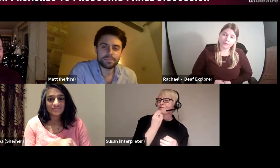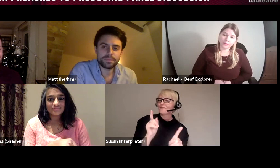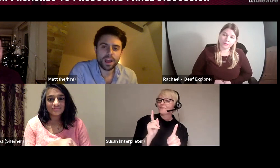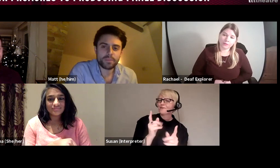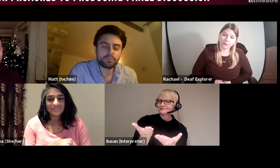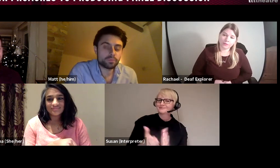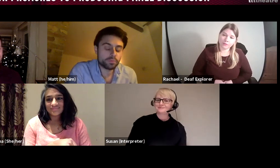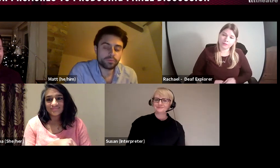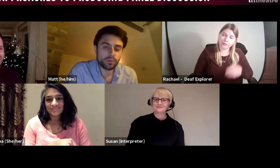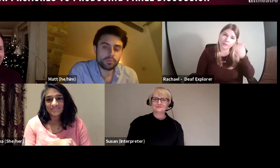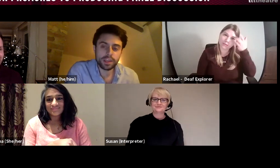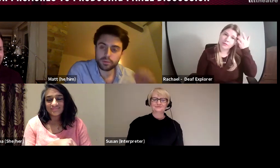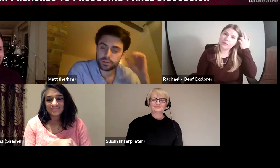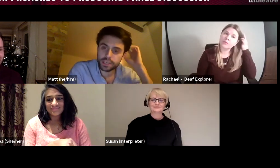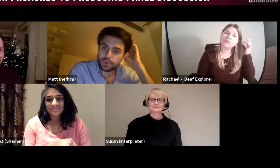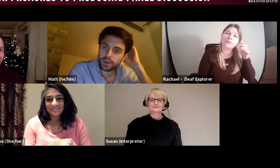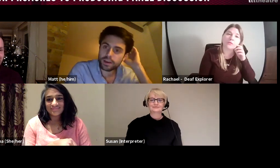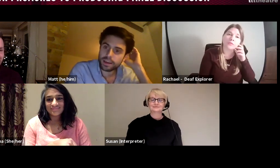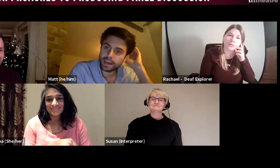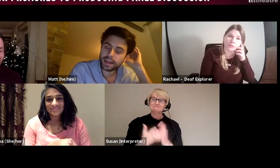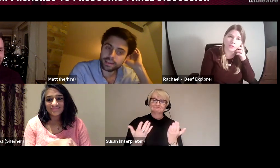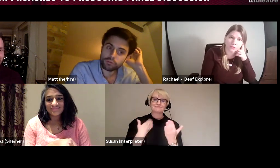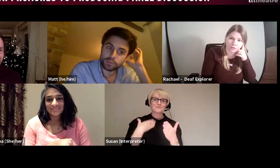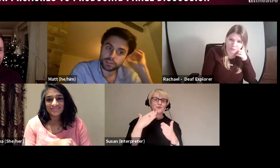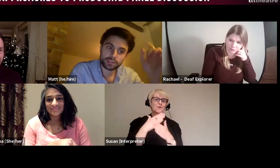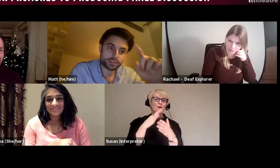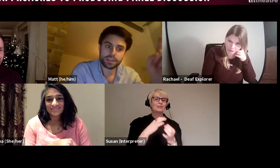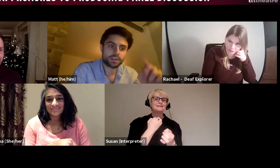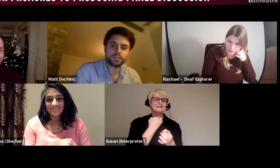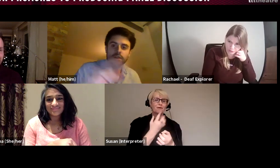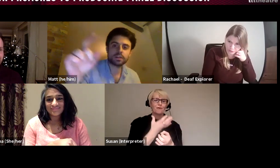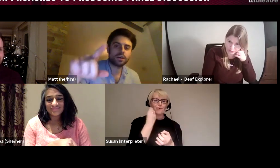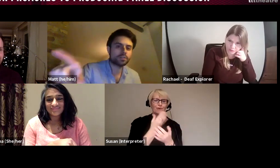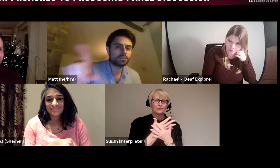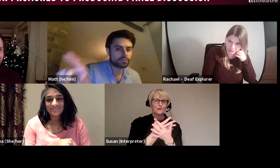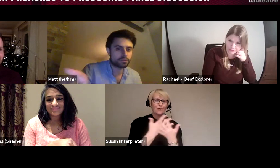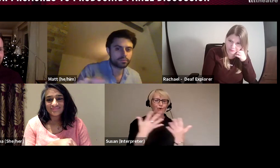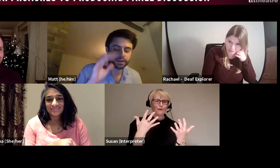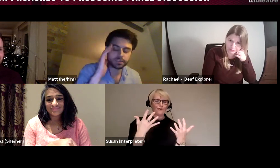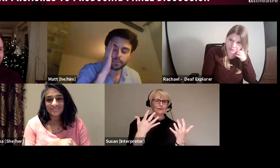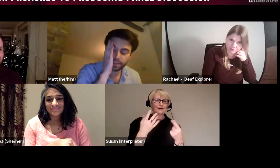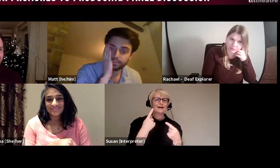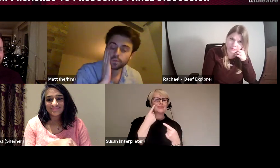From working with Deepa, enormous amounts, which I will cover through the different